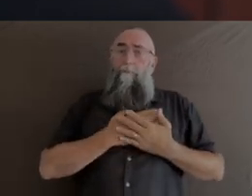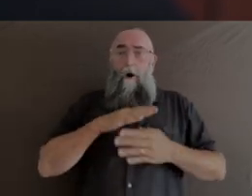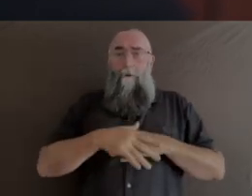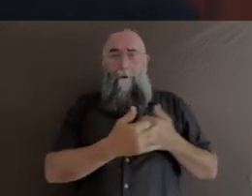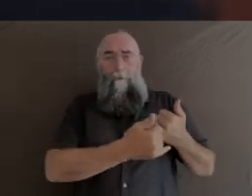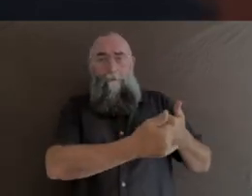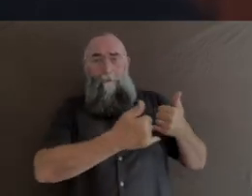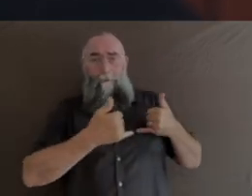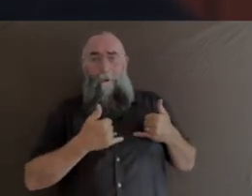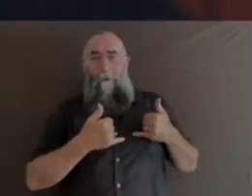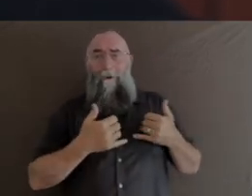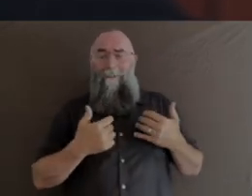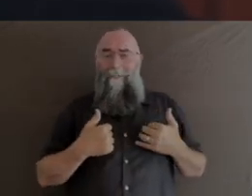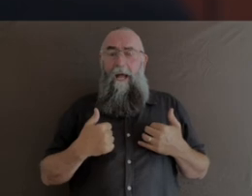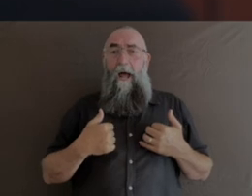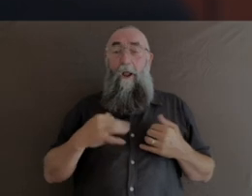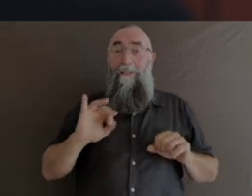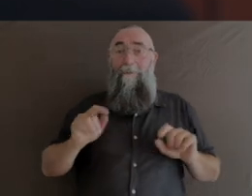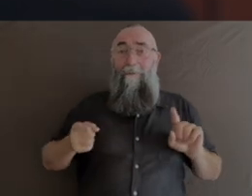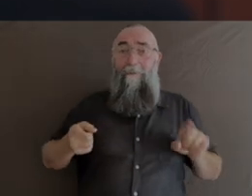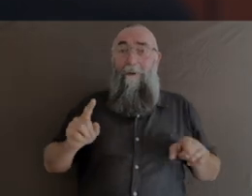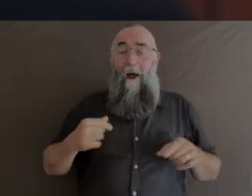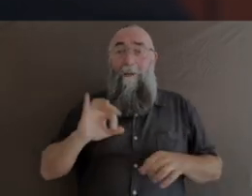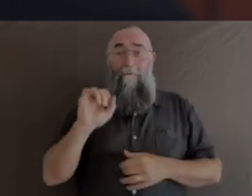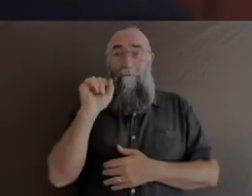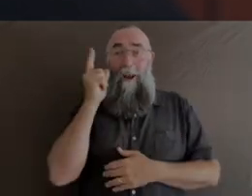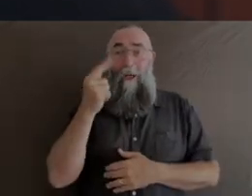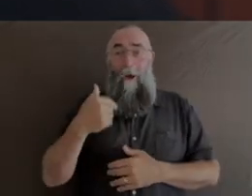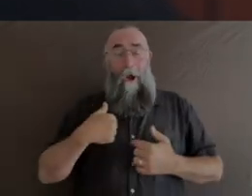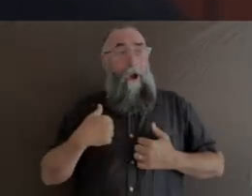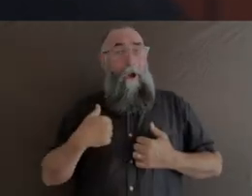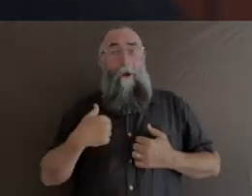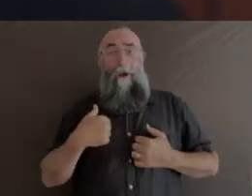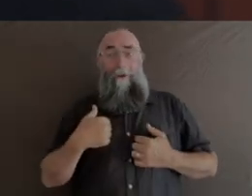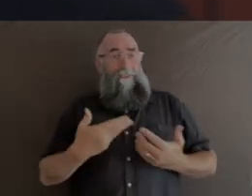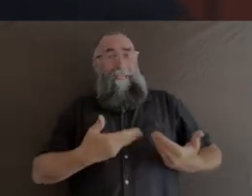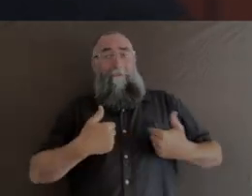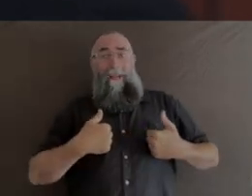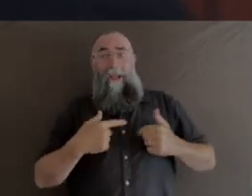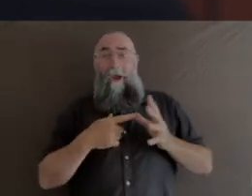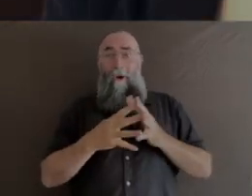actually, because I didn't realise that I actually was up for the award. So, yeah, it was a wonderful thing. And,